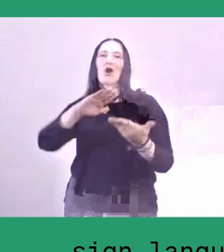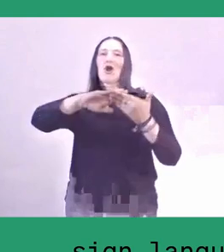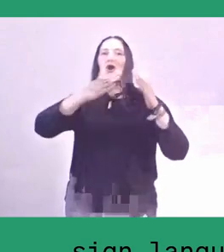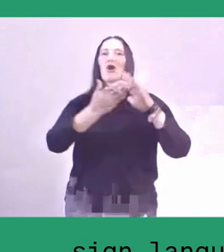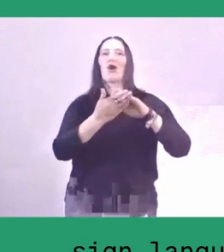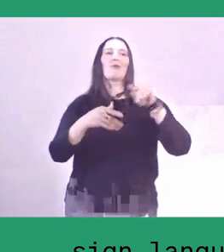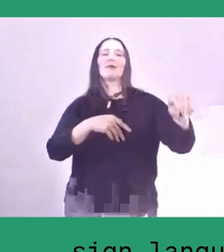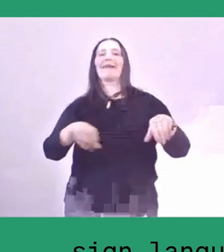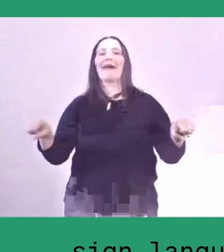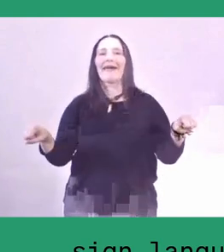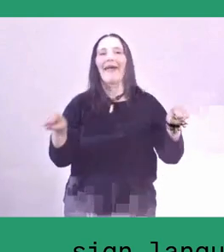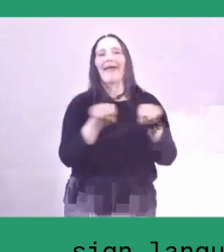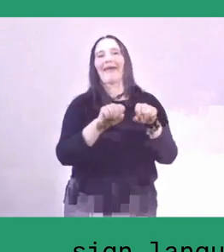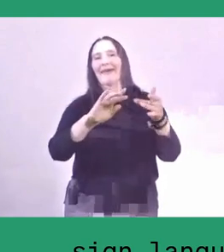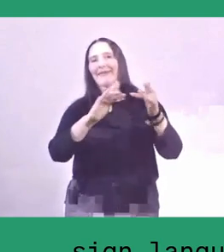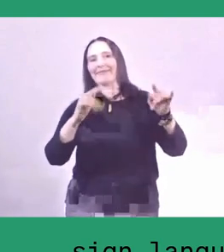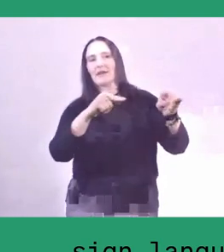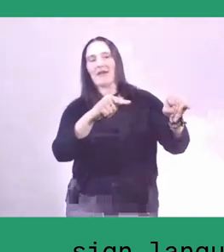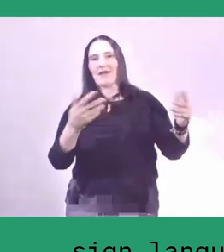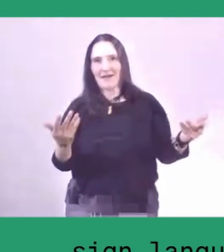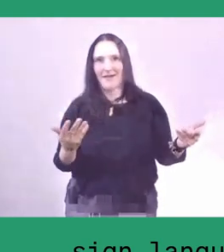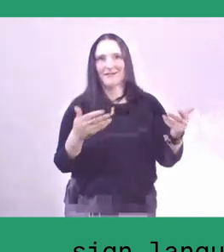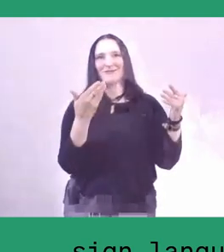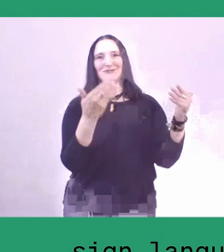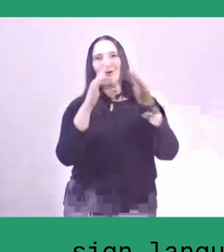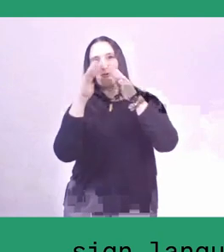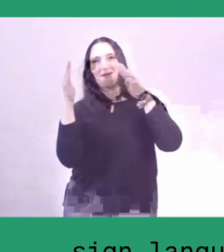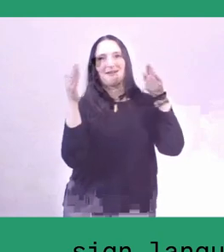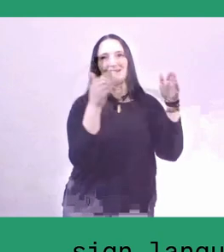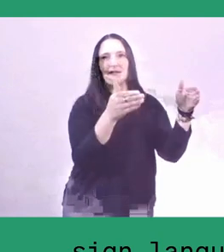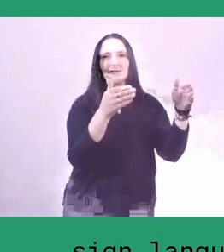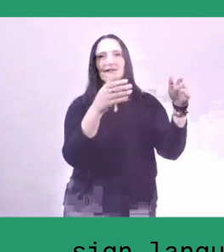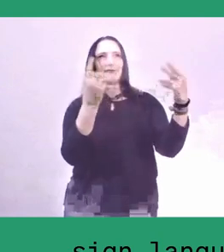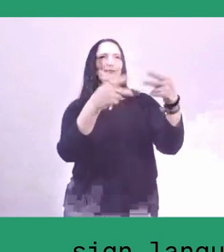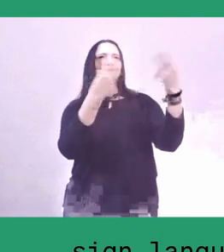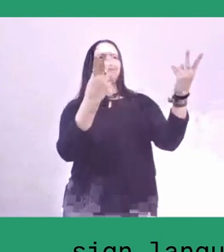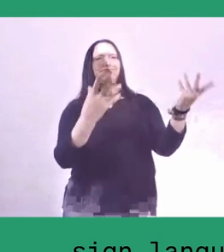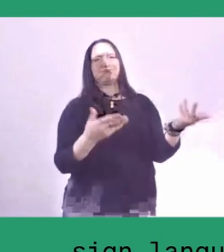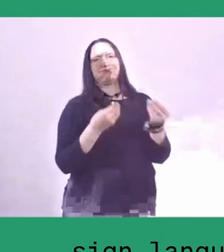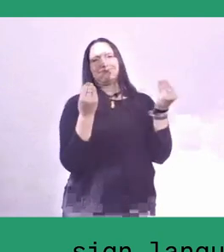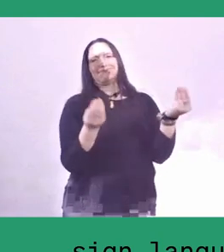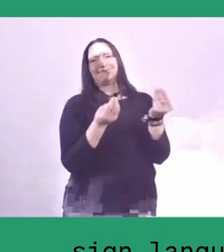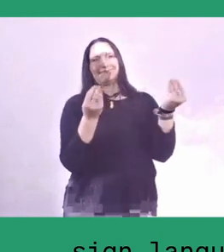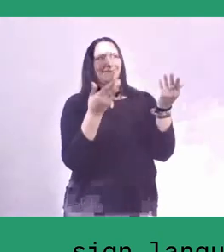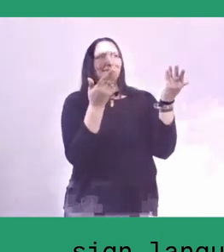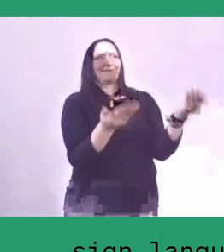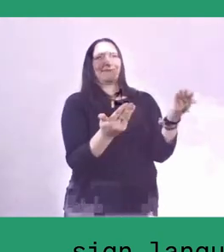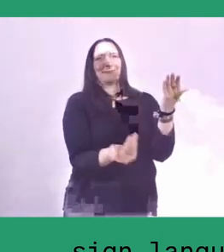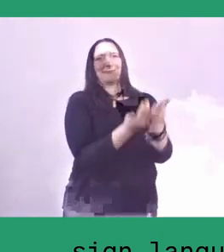or they listen to popular culture or consume this popular culture in social media.